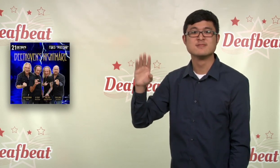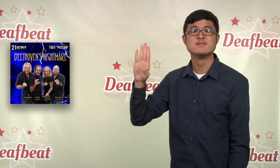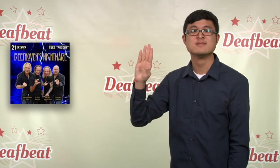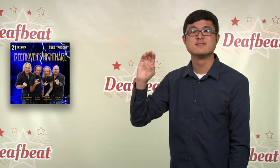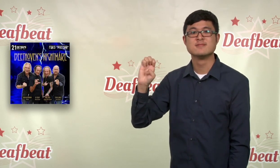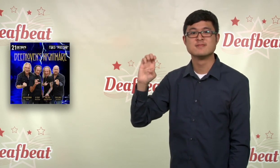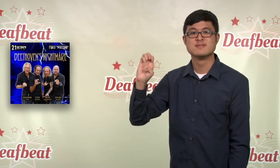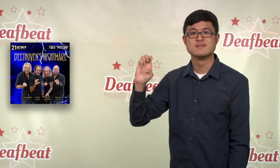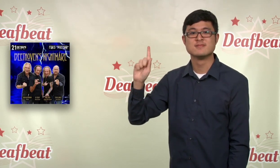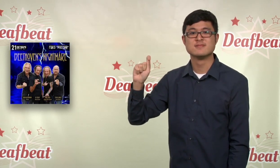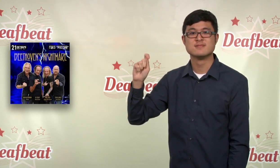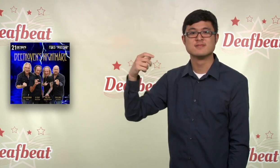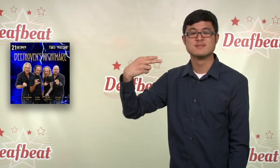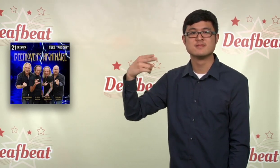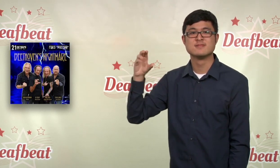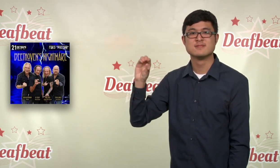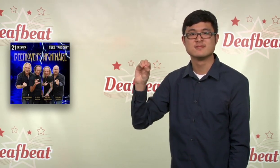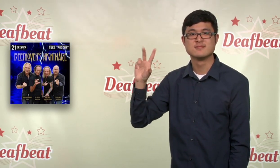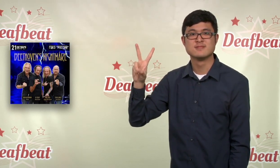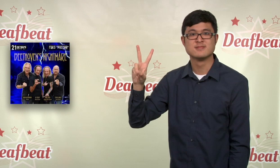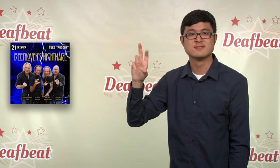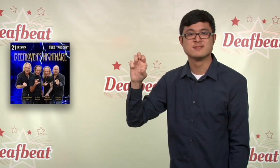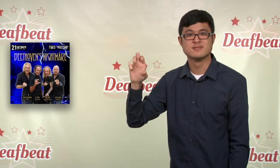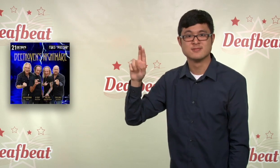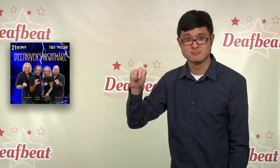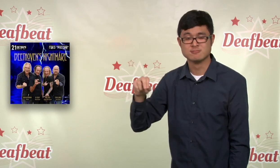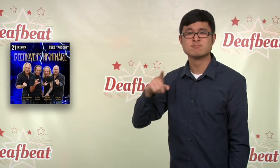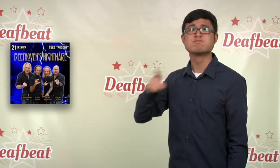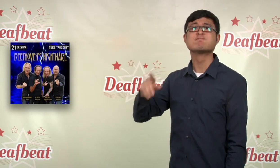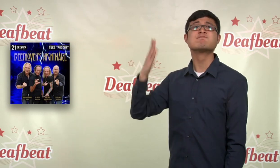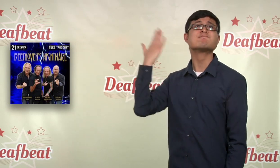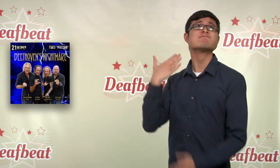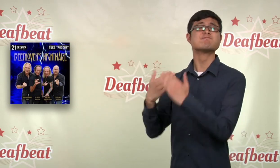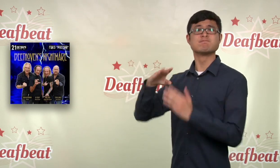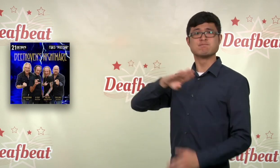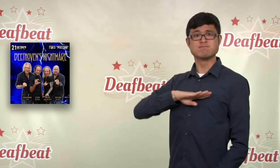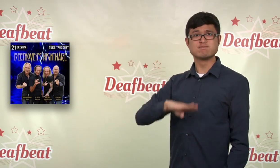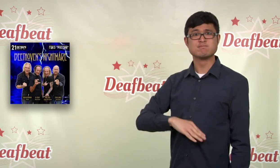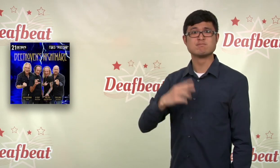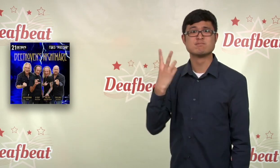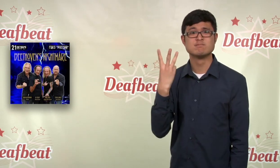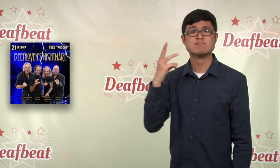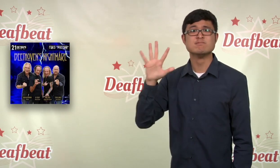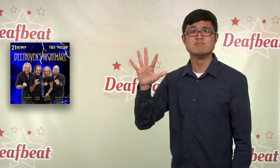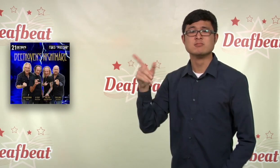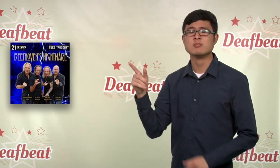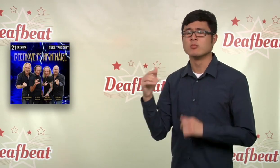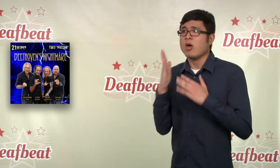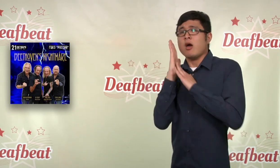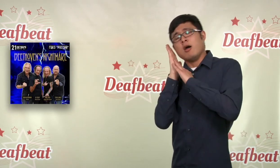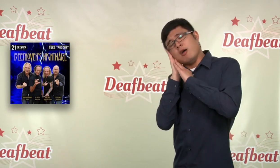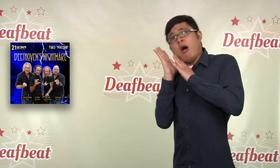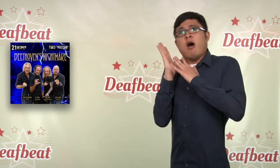caused him to become deaf. This deaf music